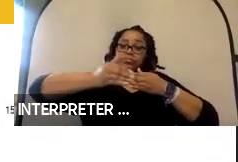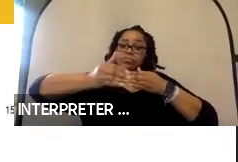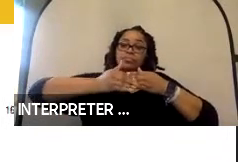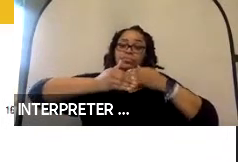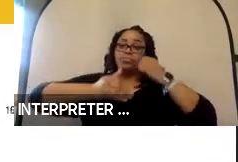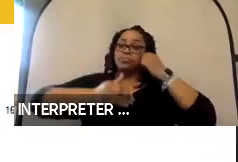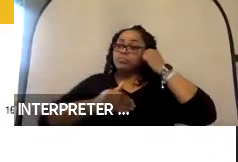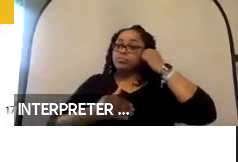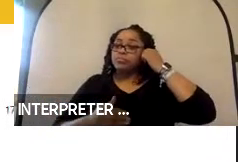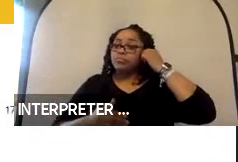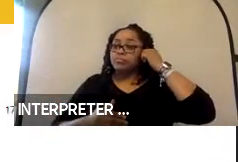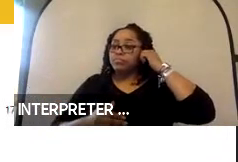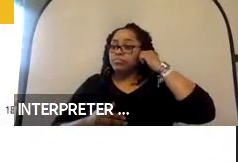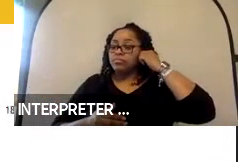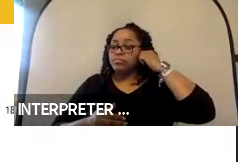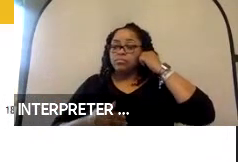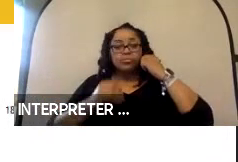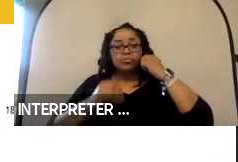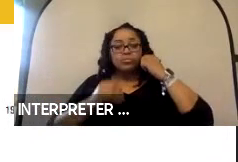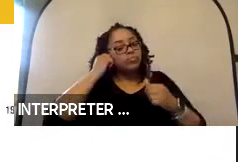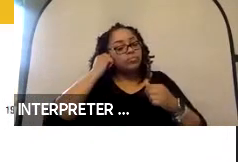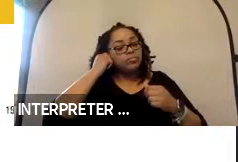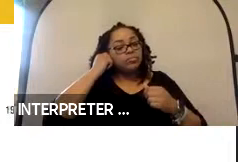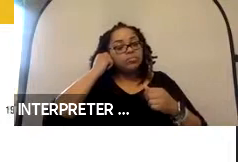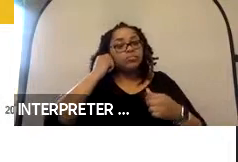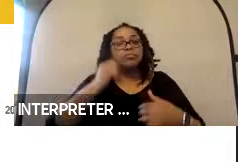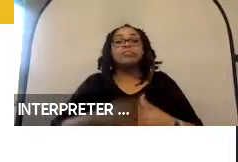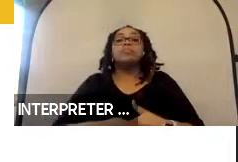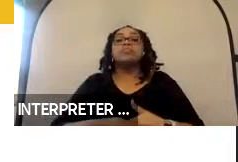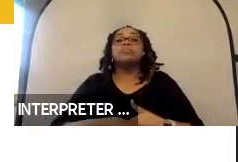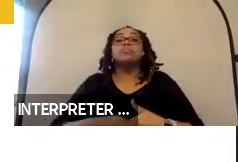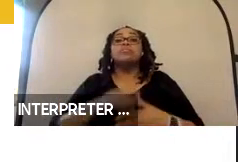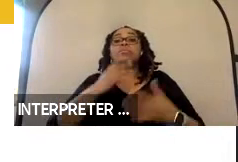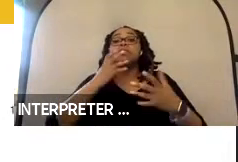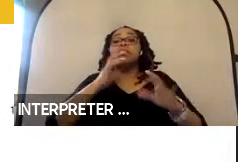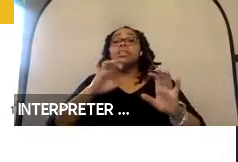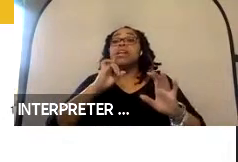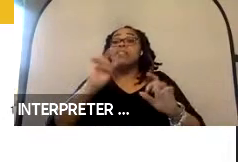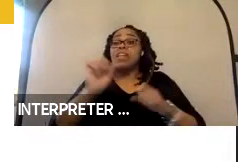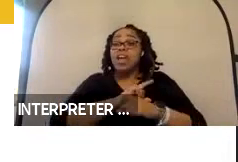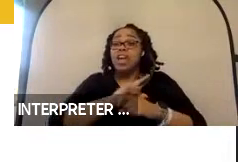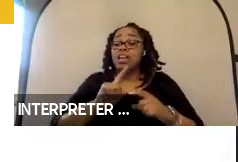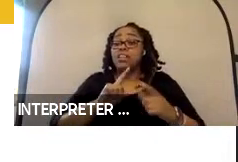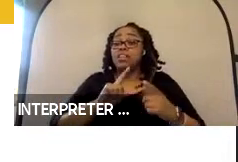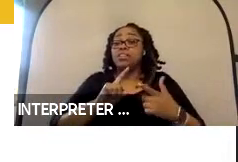required amount of space to maneuver, the chances of actually for mid-sized person,